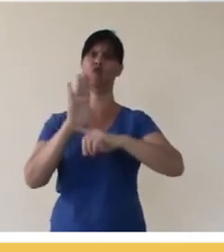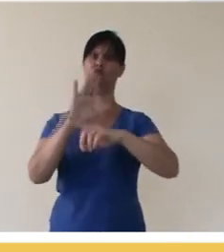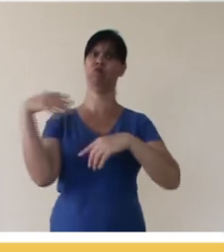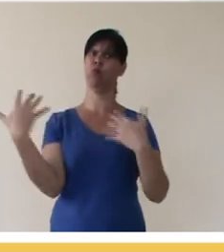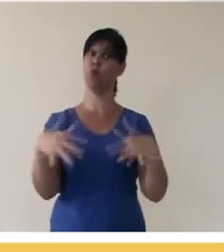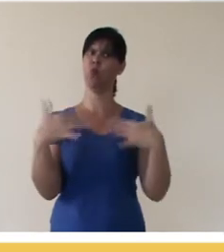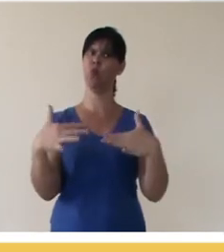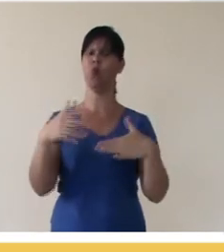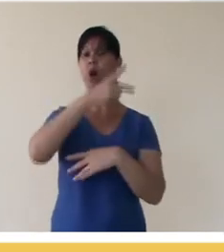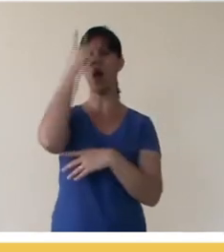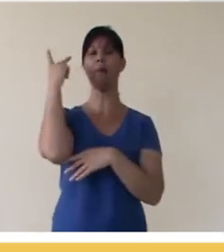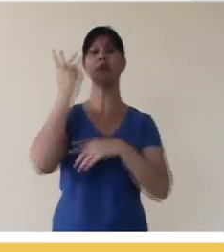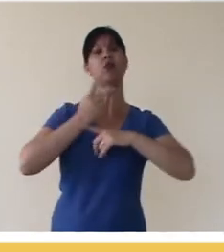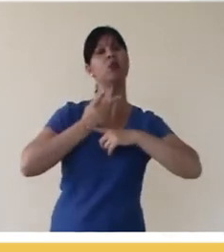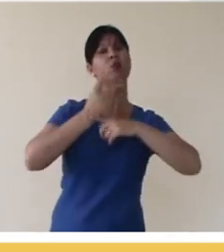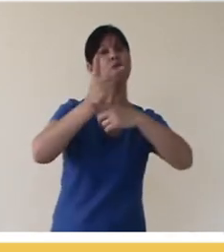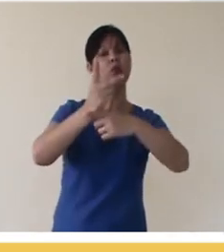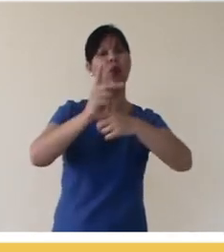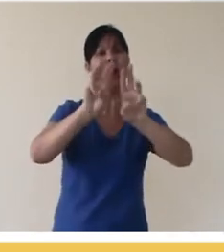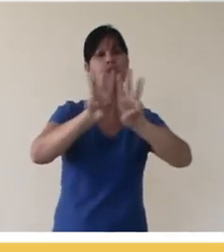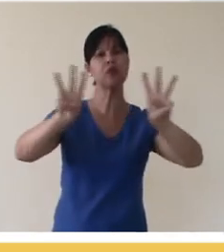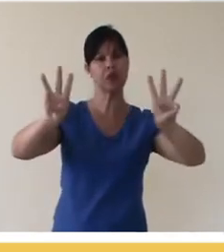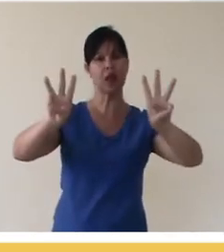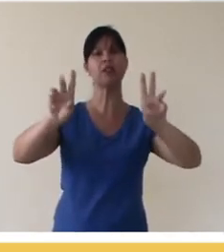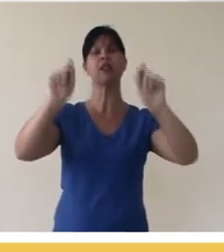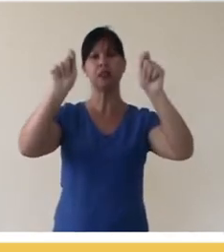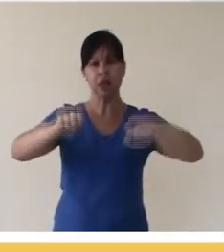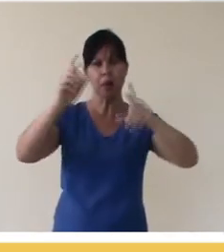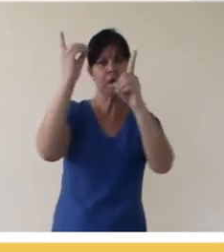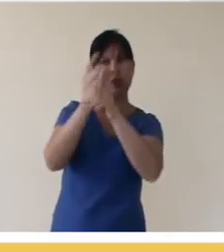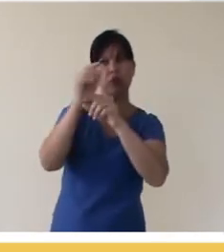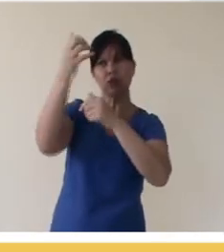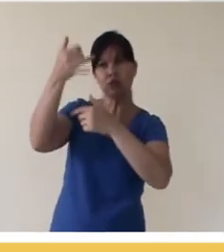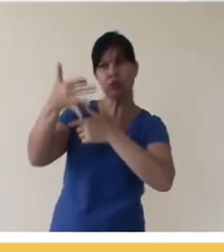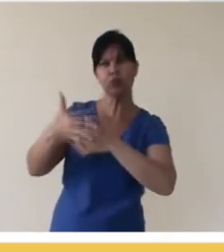advantage, when people visit the site, they can find